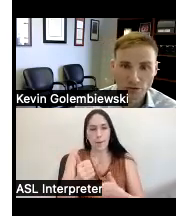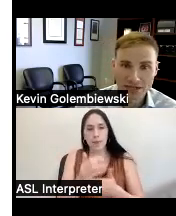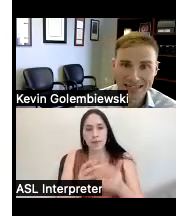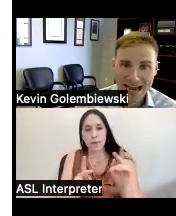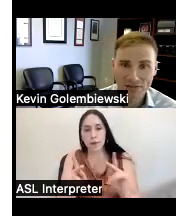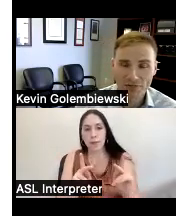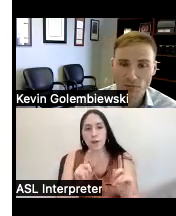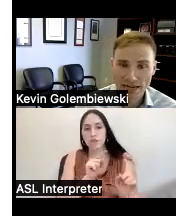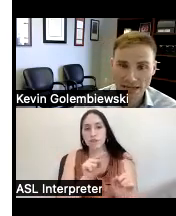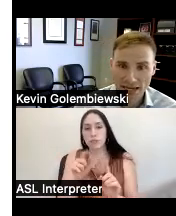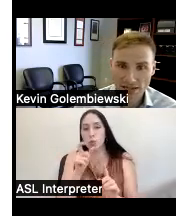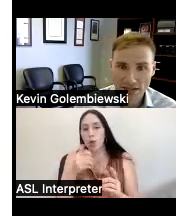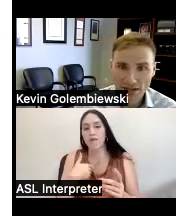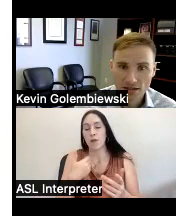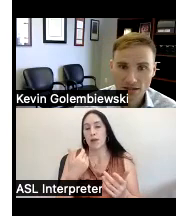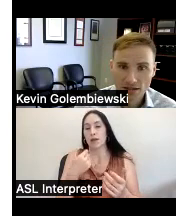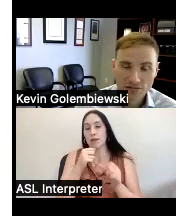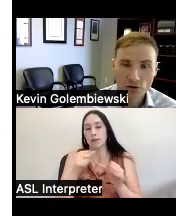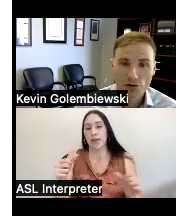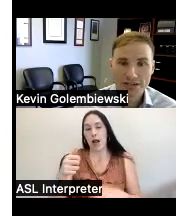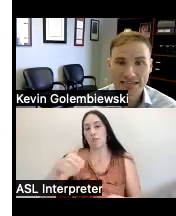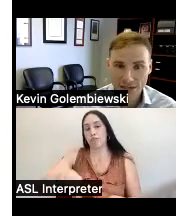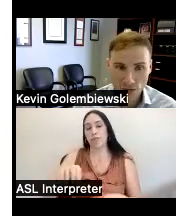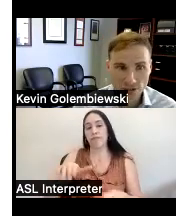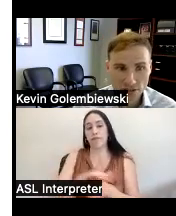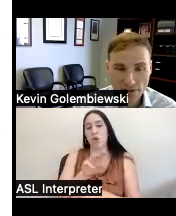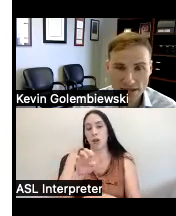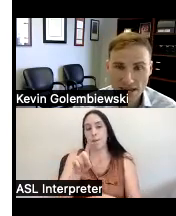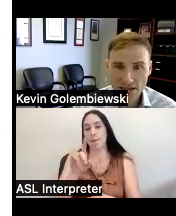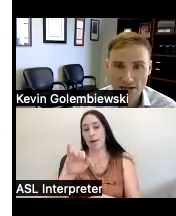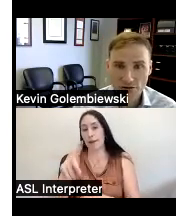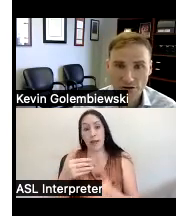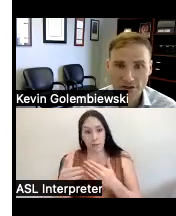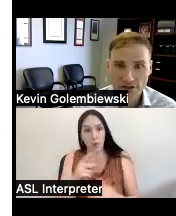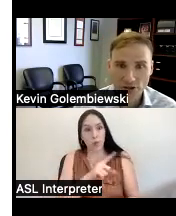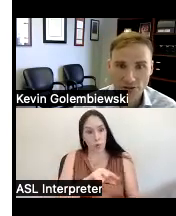who have been denied full Medicaid even though they're entitled to Medicaid under a disability